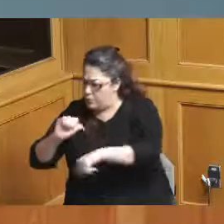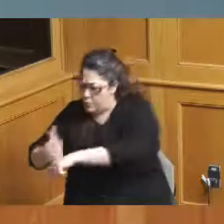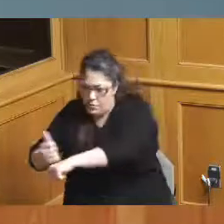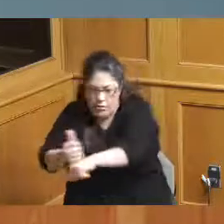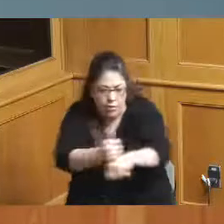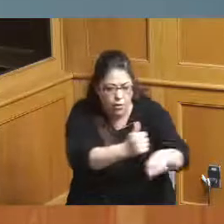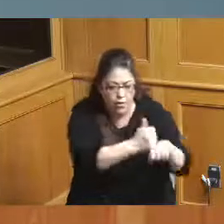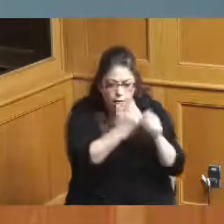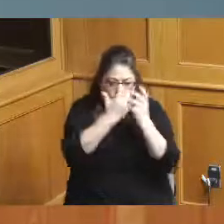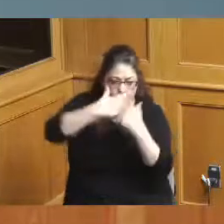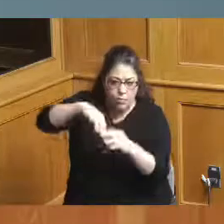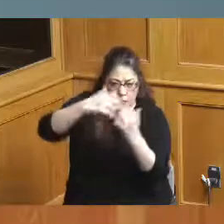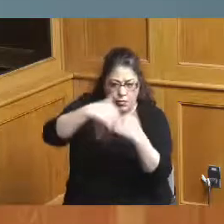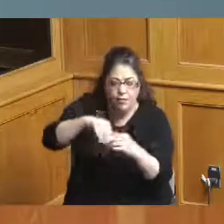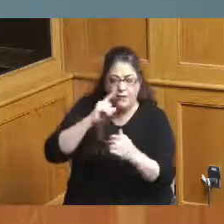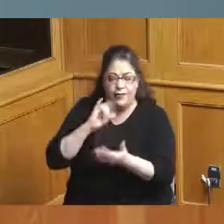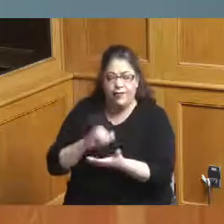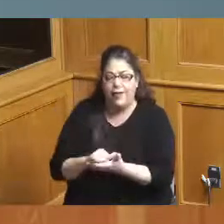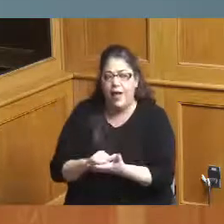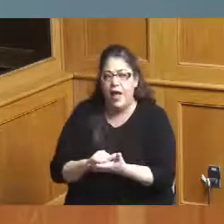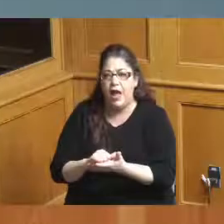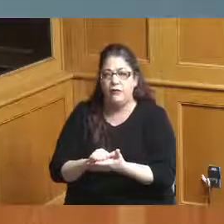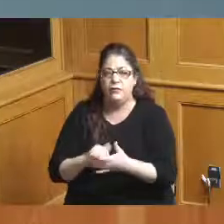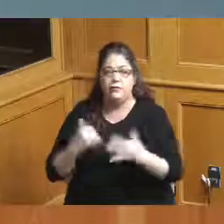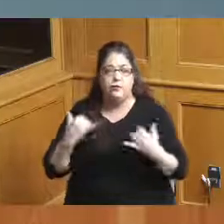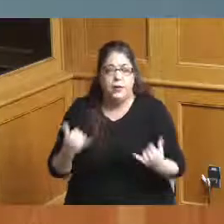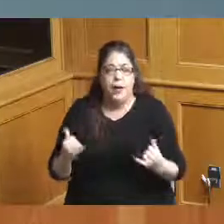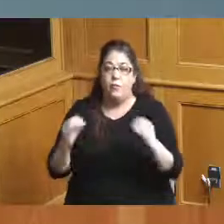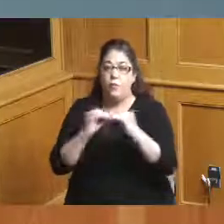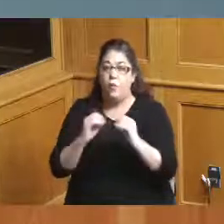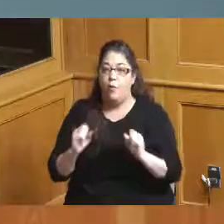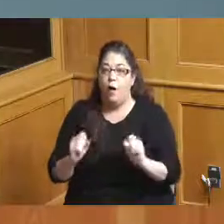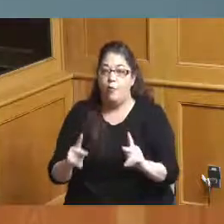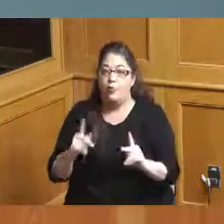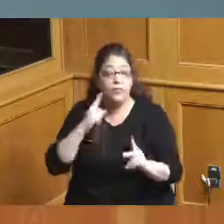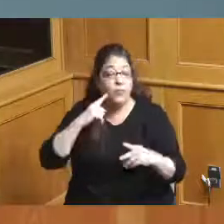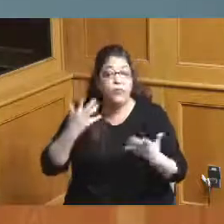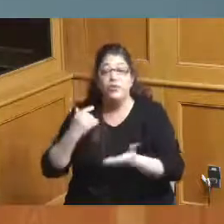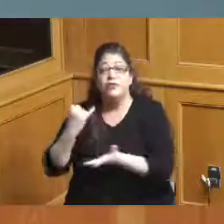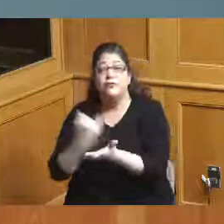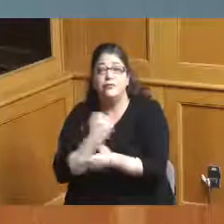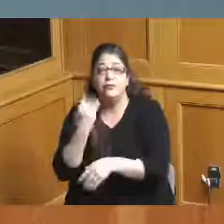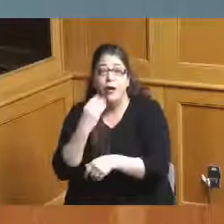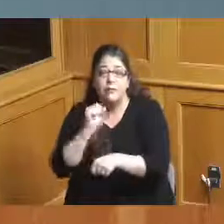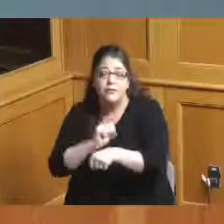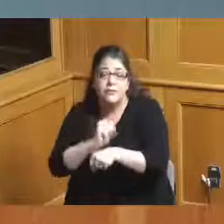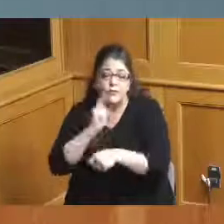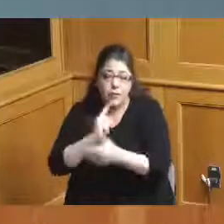more opportunity for those that are in our county and we don't have the luxury of waiting